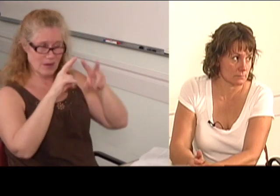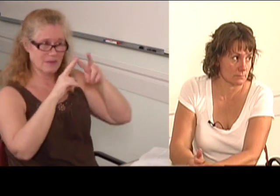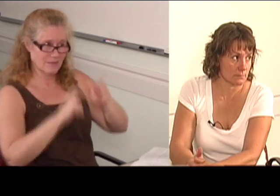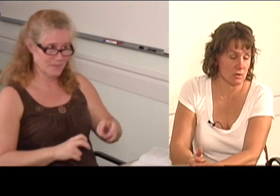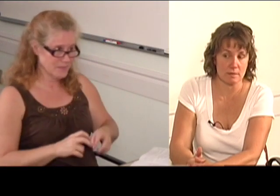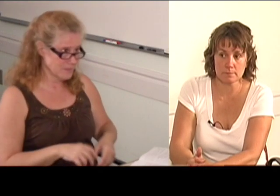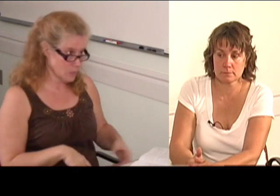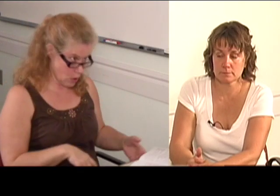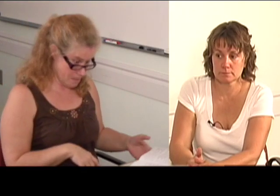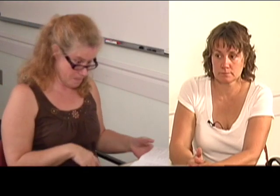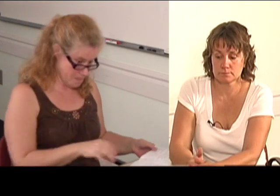Okay.